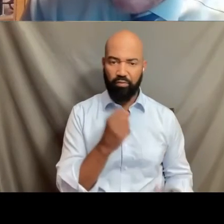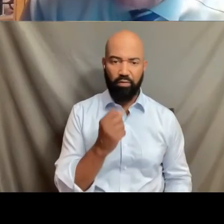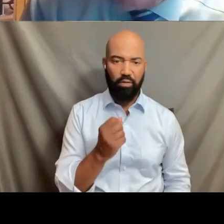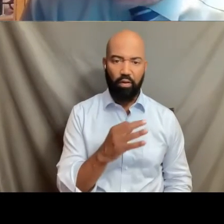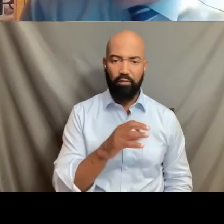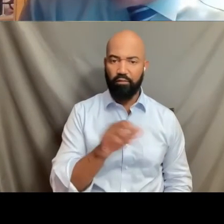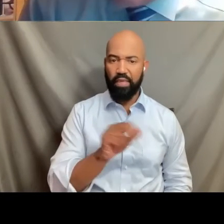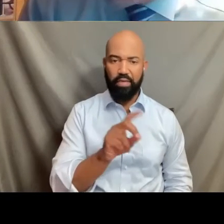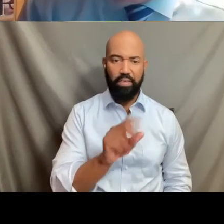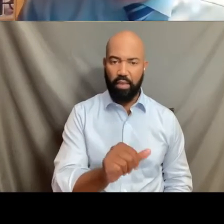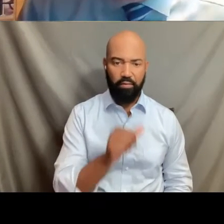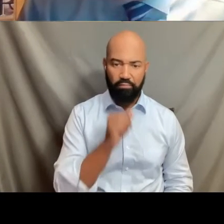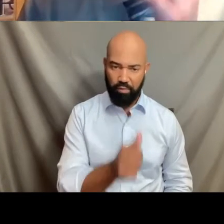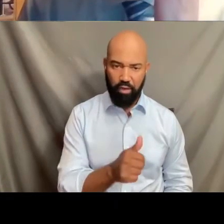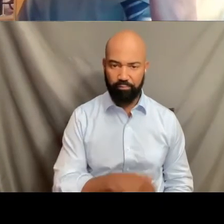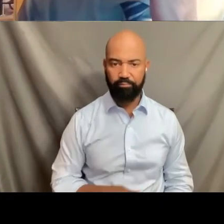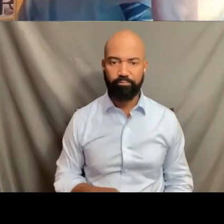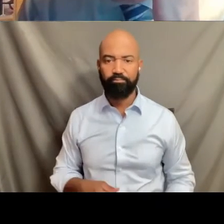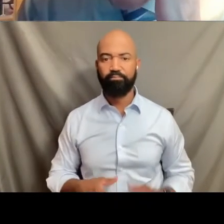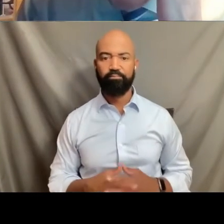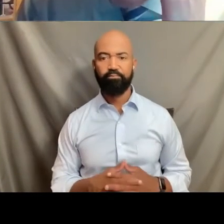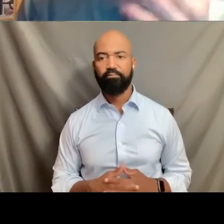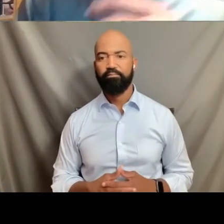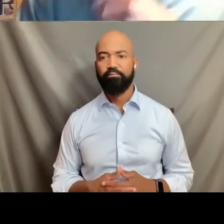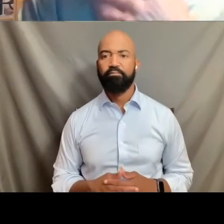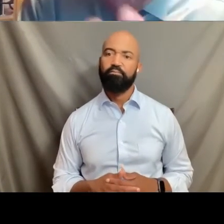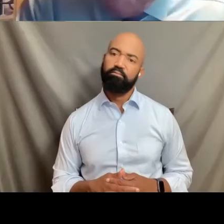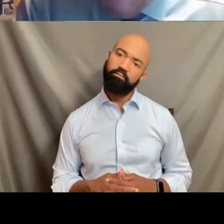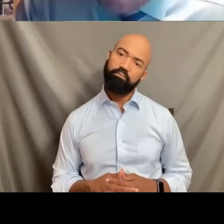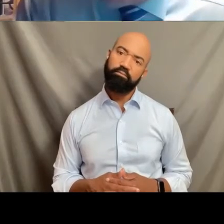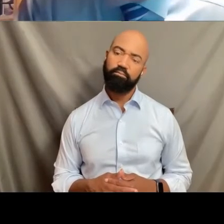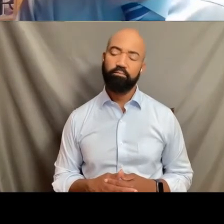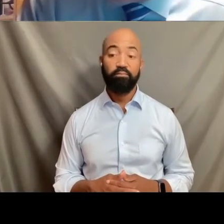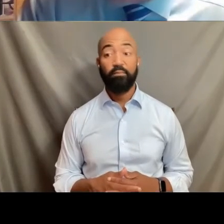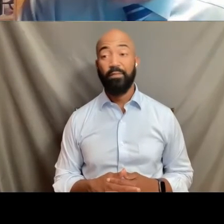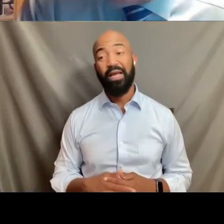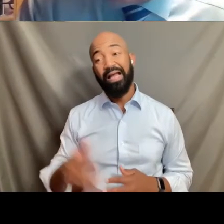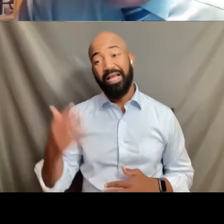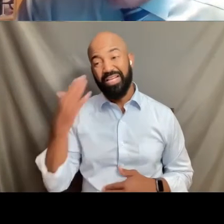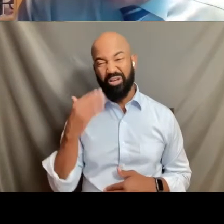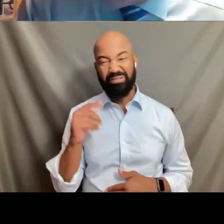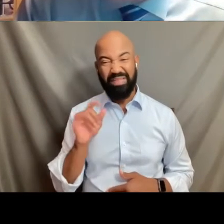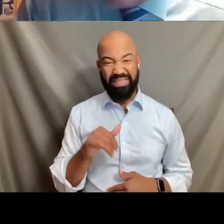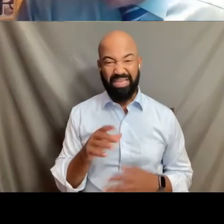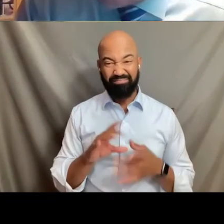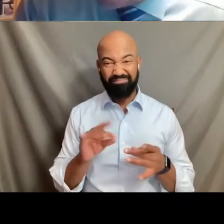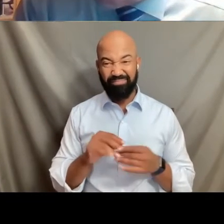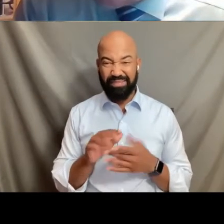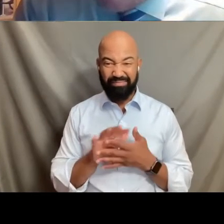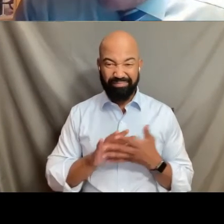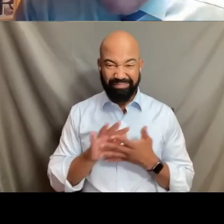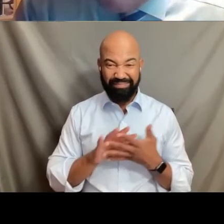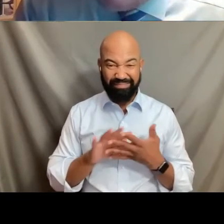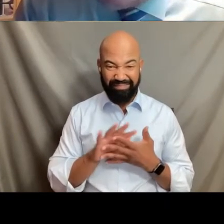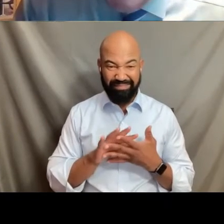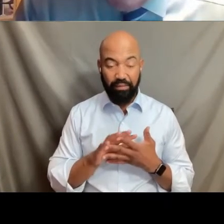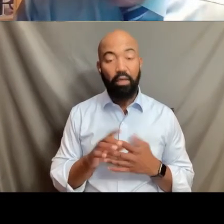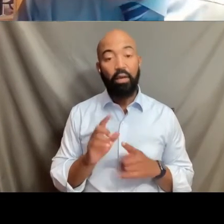And so really that may not be entirely even clearer, but really what she is saying is we've gotta get rid of this old language